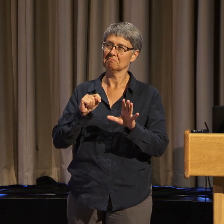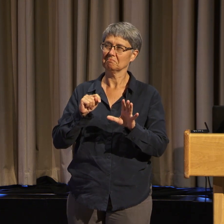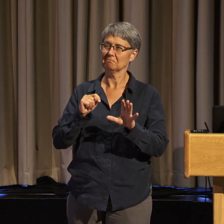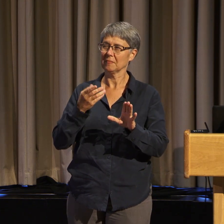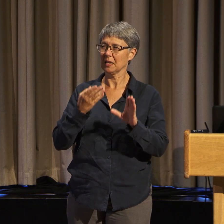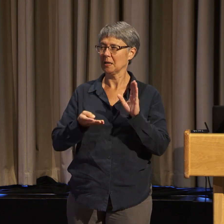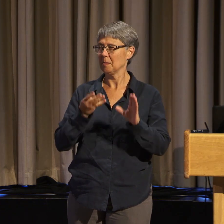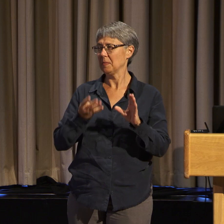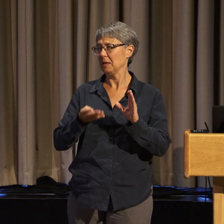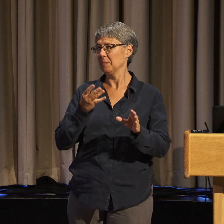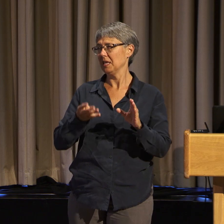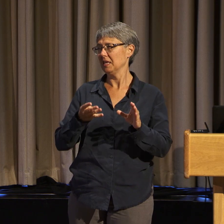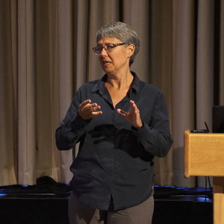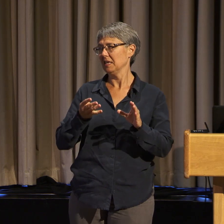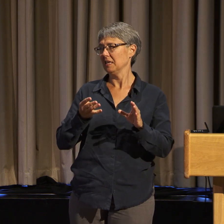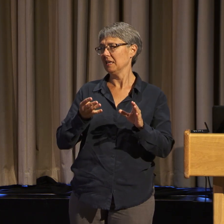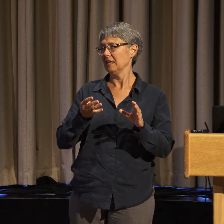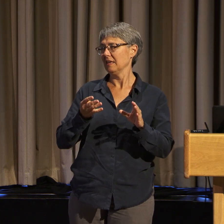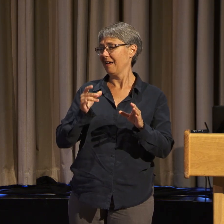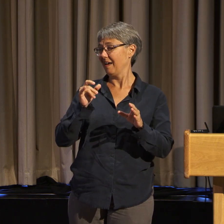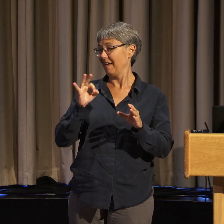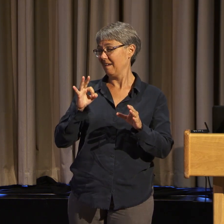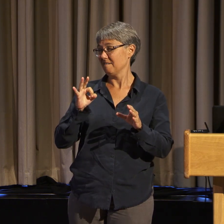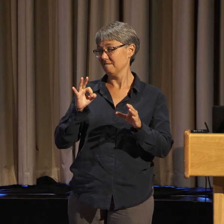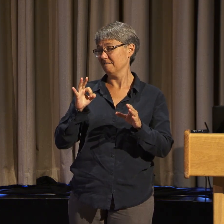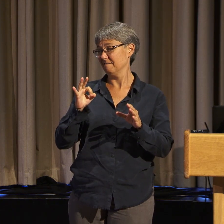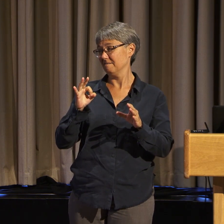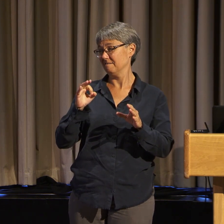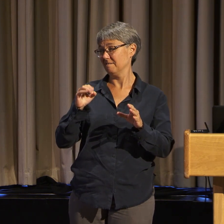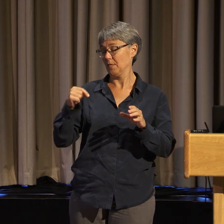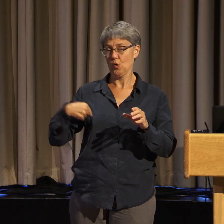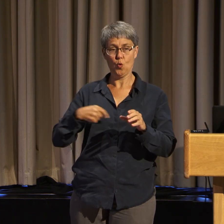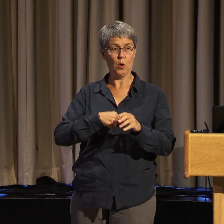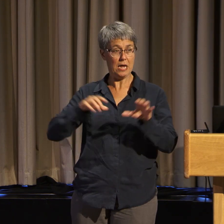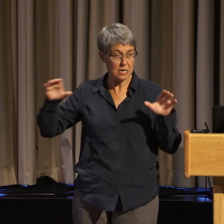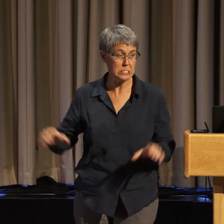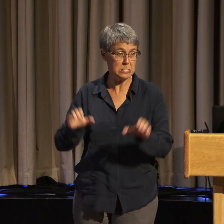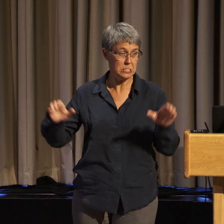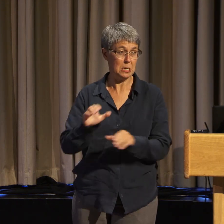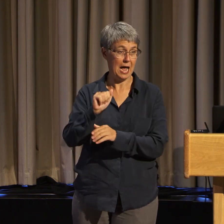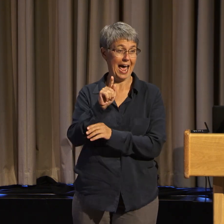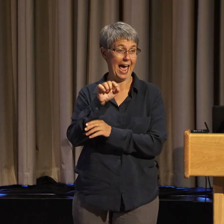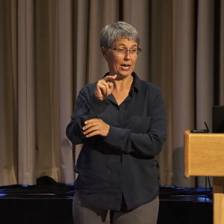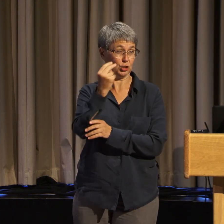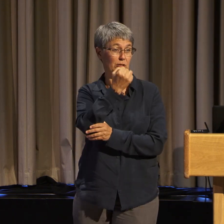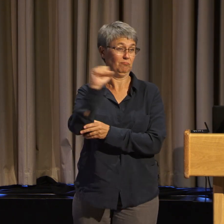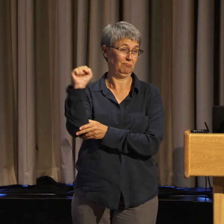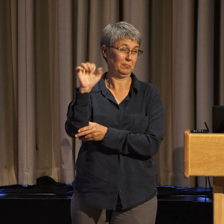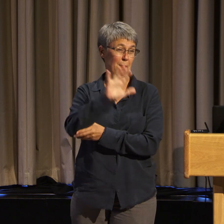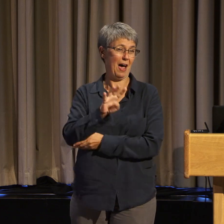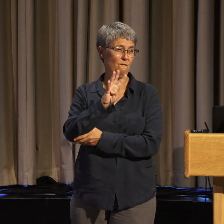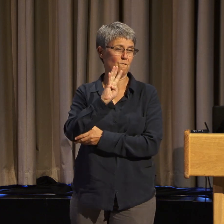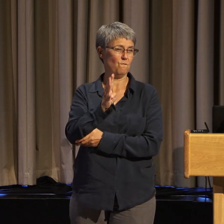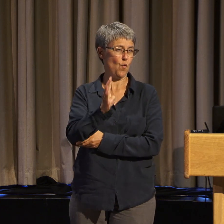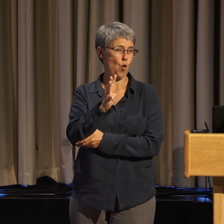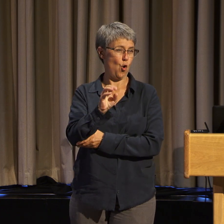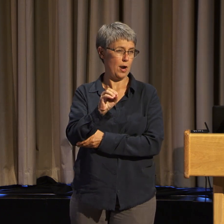on the National Action, and we were ragtag militants. They compared this to the Black Panthers